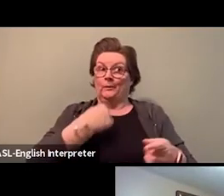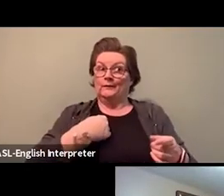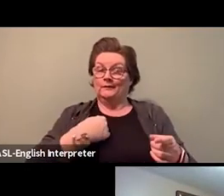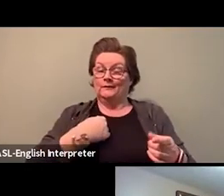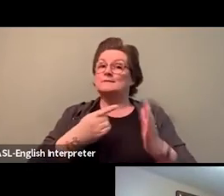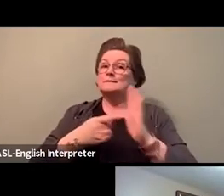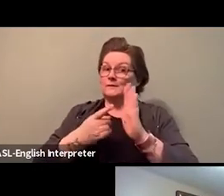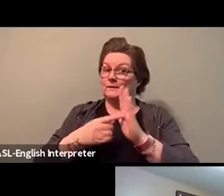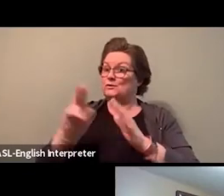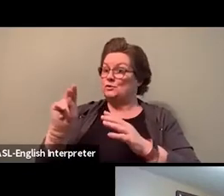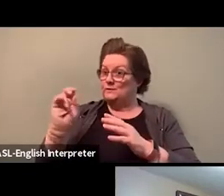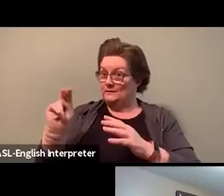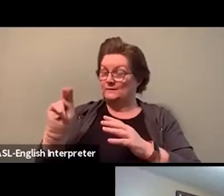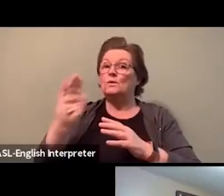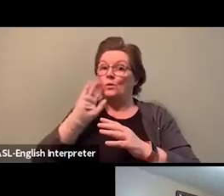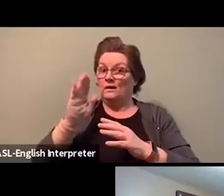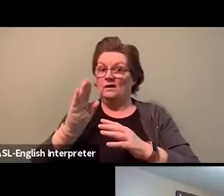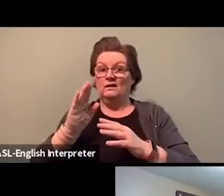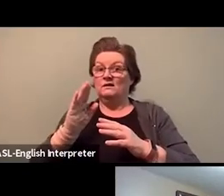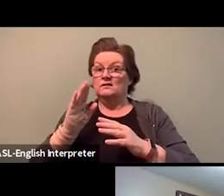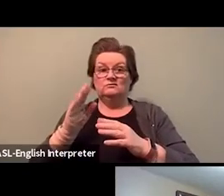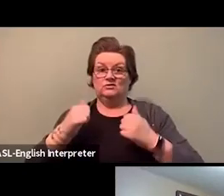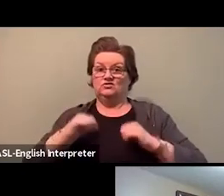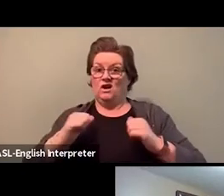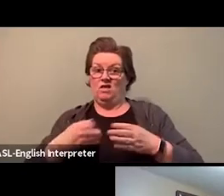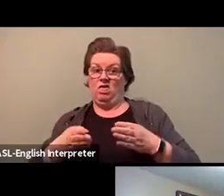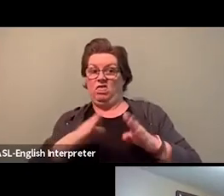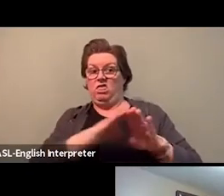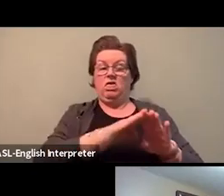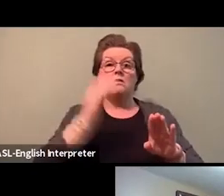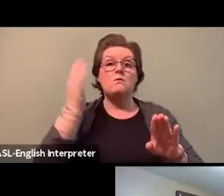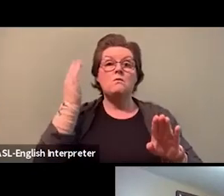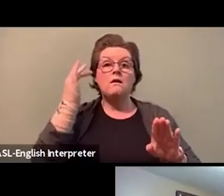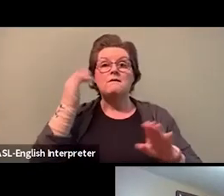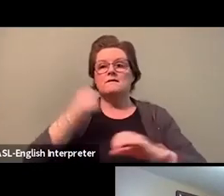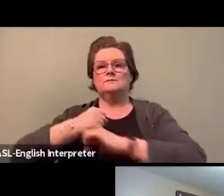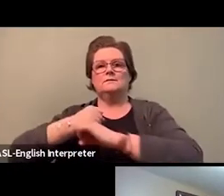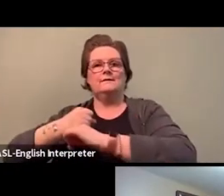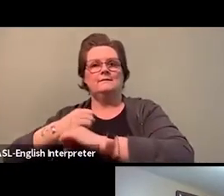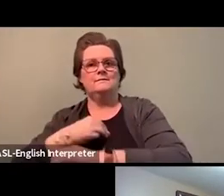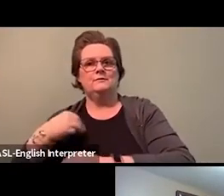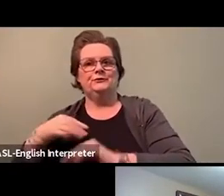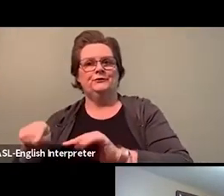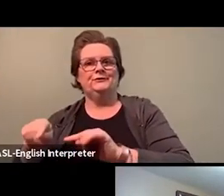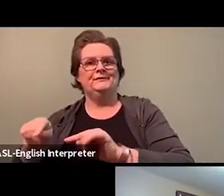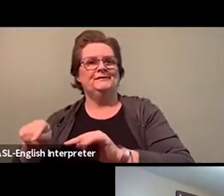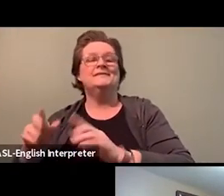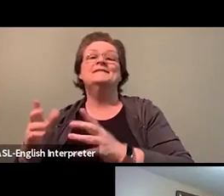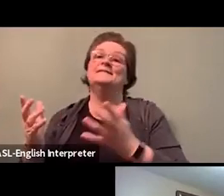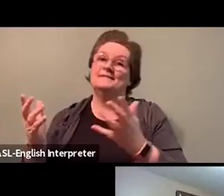But anyways, we are at a point now where we're actually meeting with management. In fact, ironically, I have a meeting tomorrow